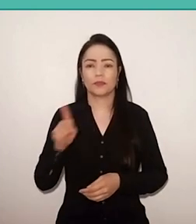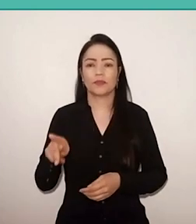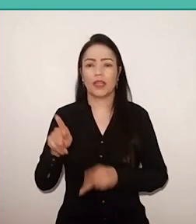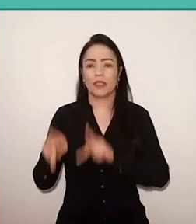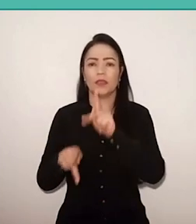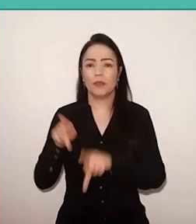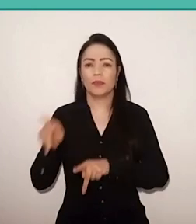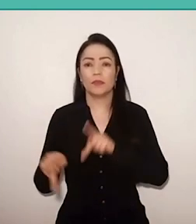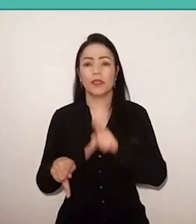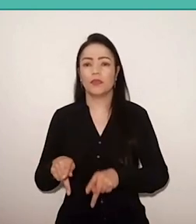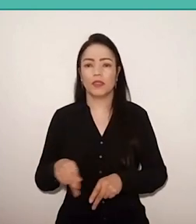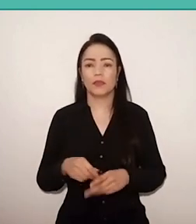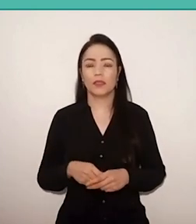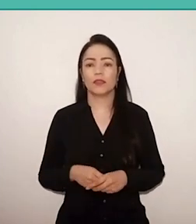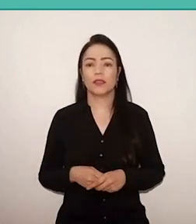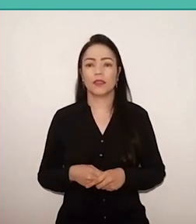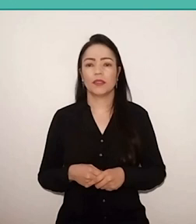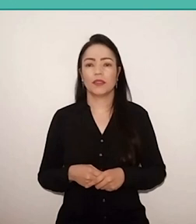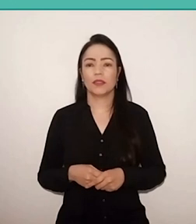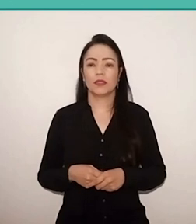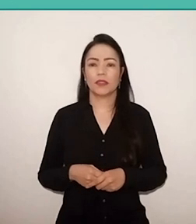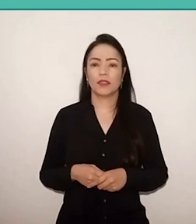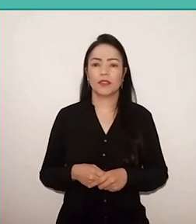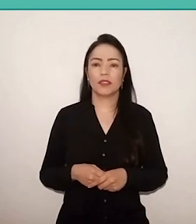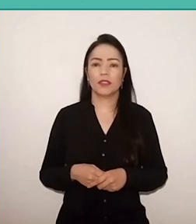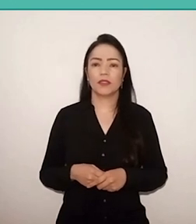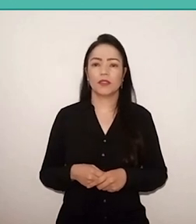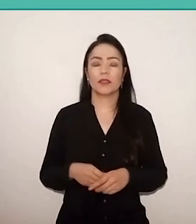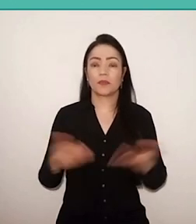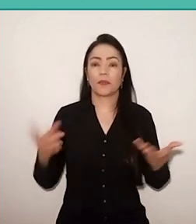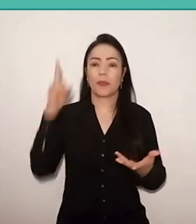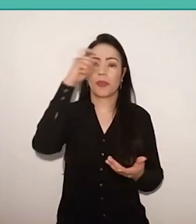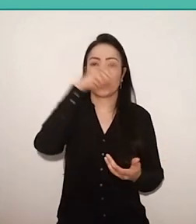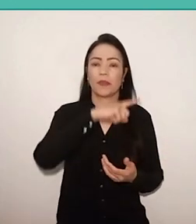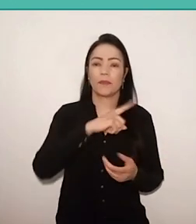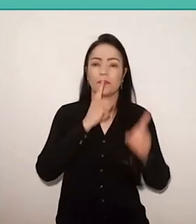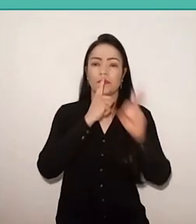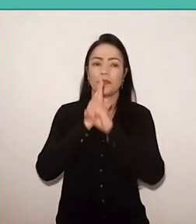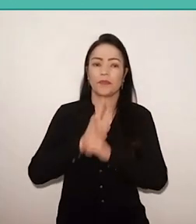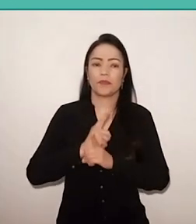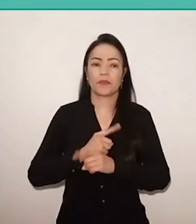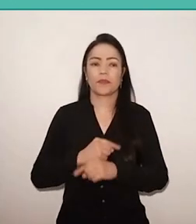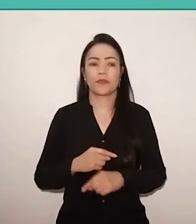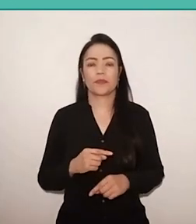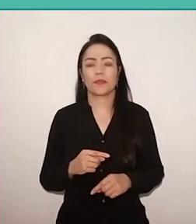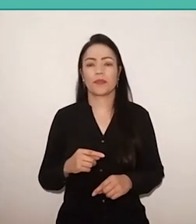from the point of view of difficulties encountered here